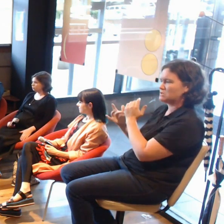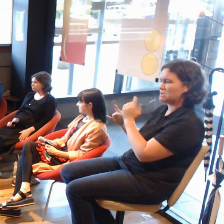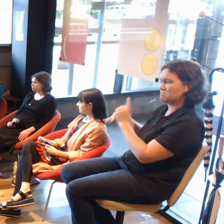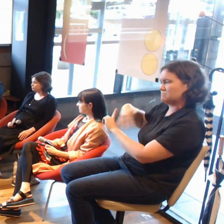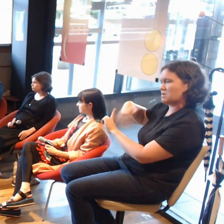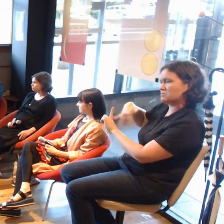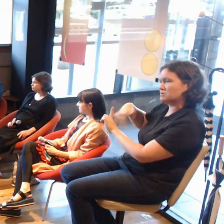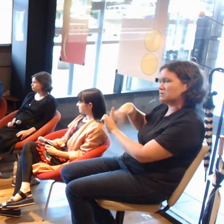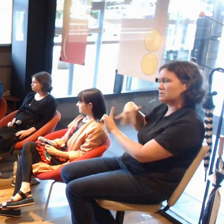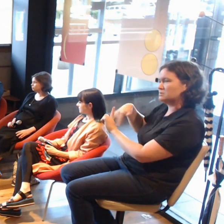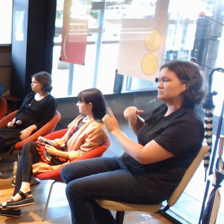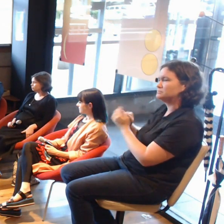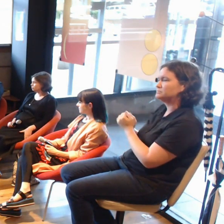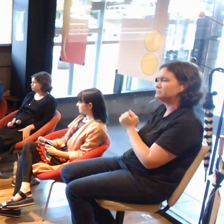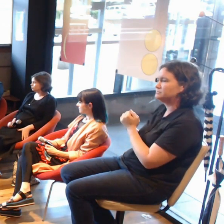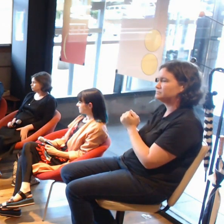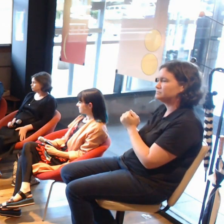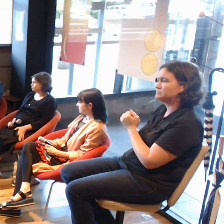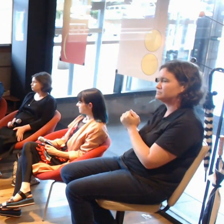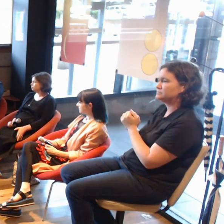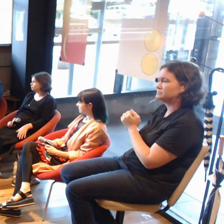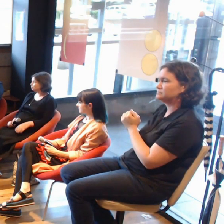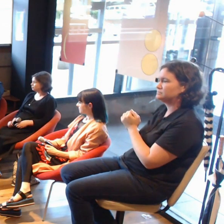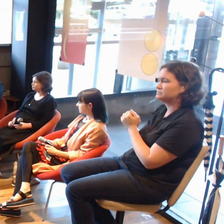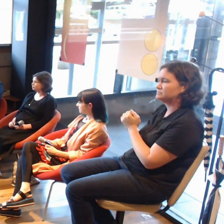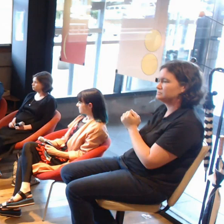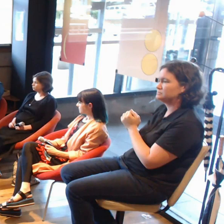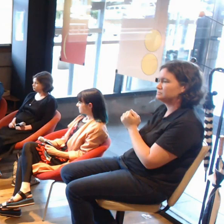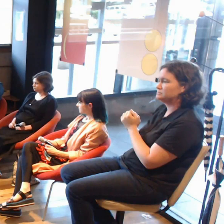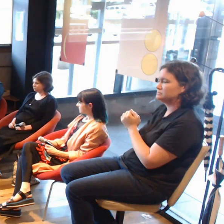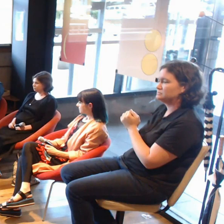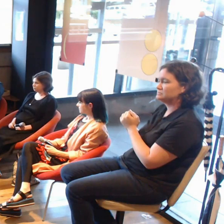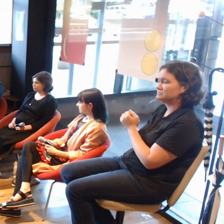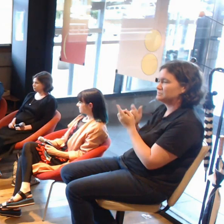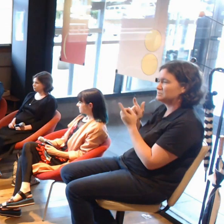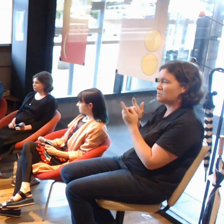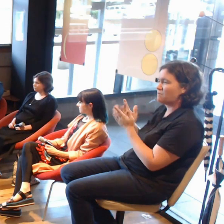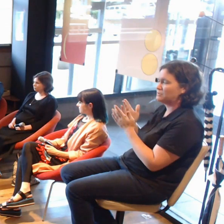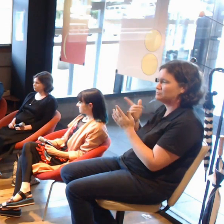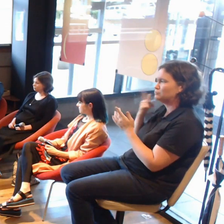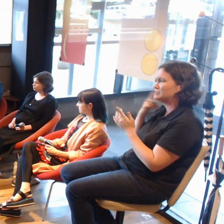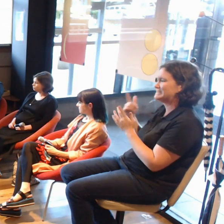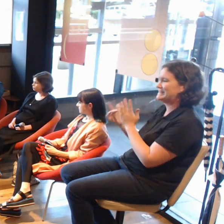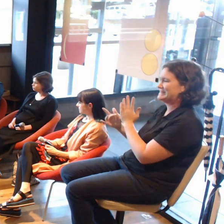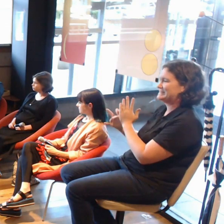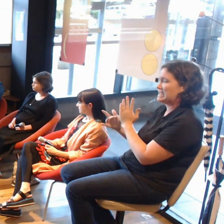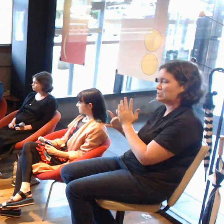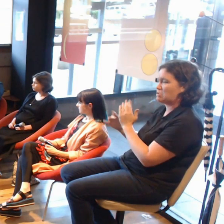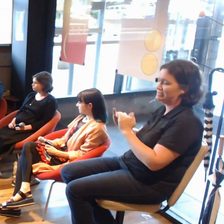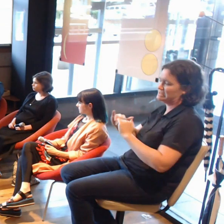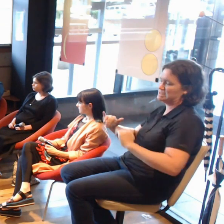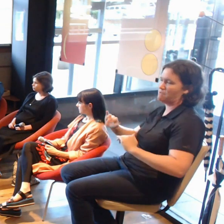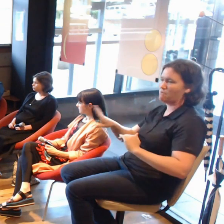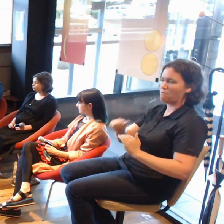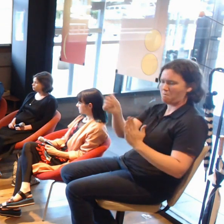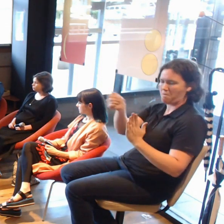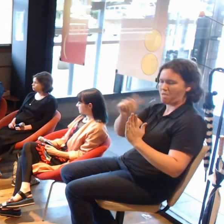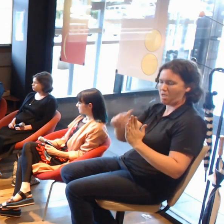because often you see industry and some people with the know being very separate from artists and really, there's a lot of crossover in that space.